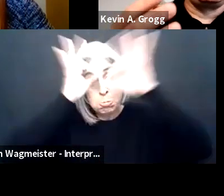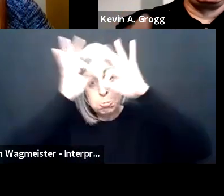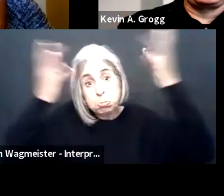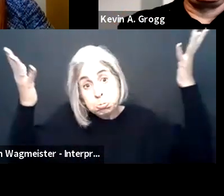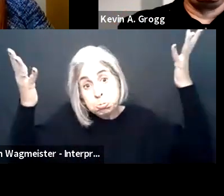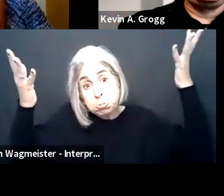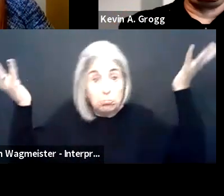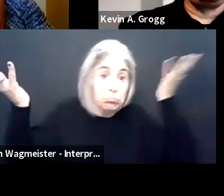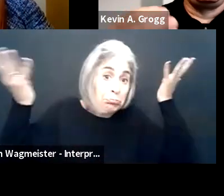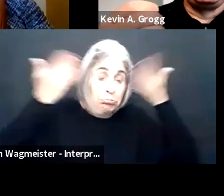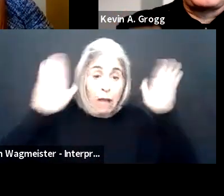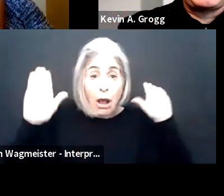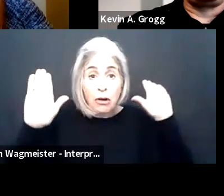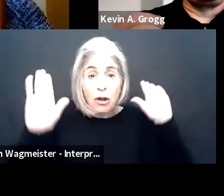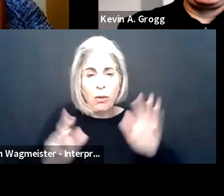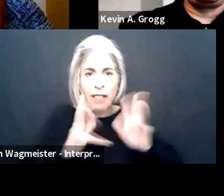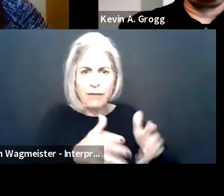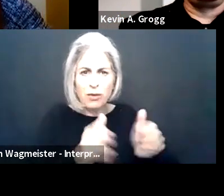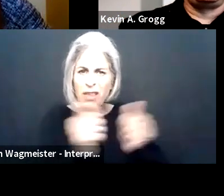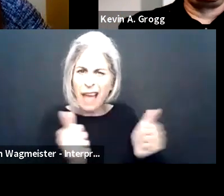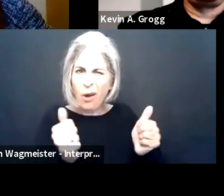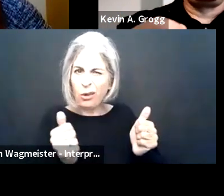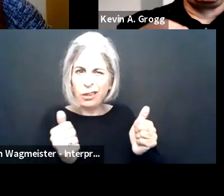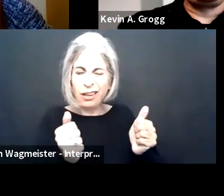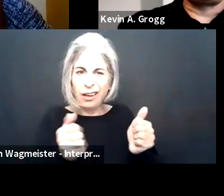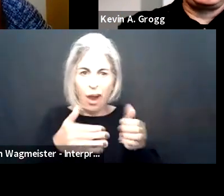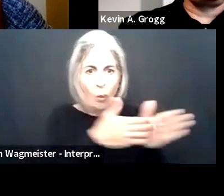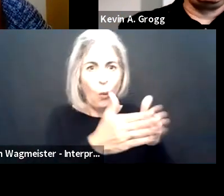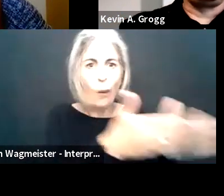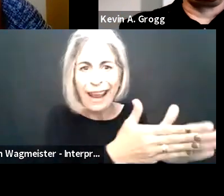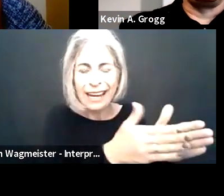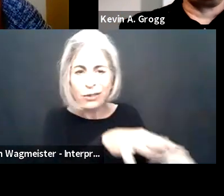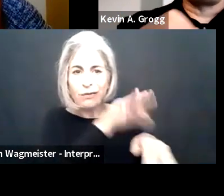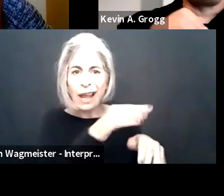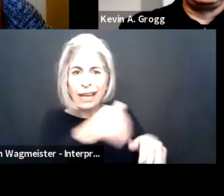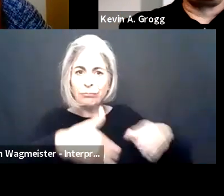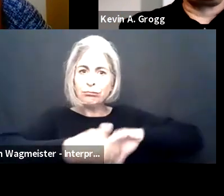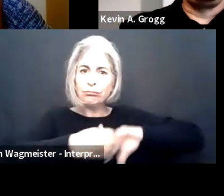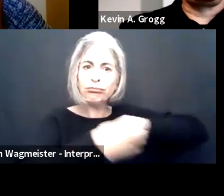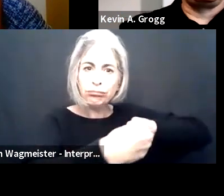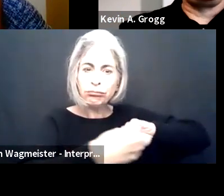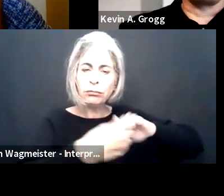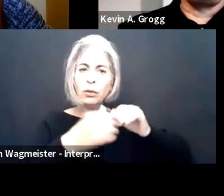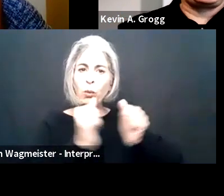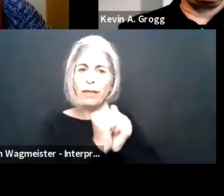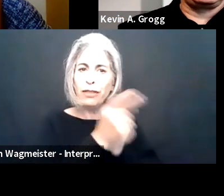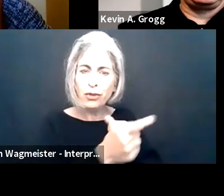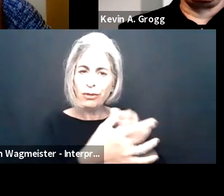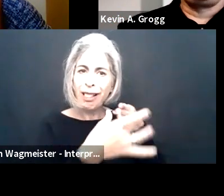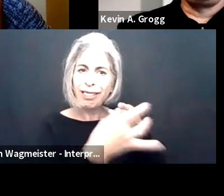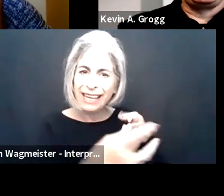never going to tell somebody that we're not sure what to do or we're not going to leave you without an avenue that we